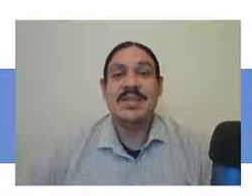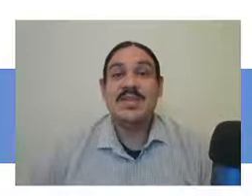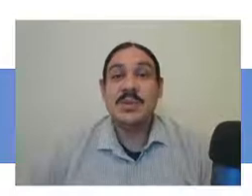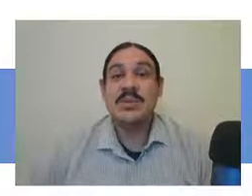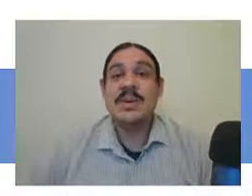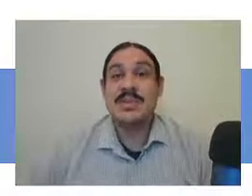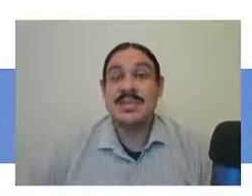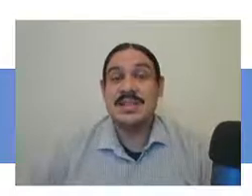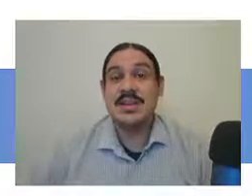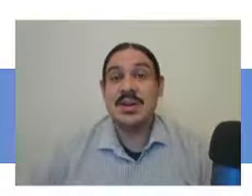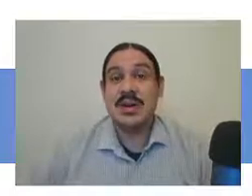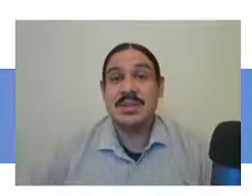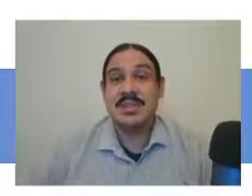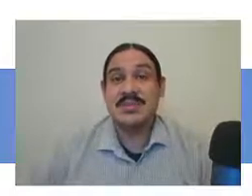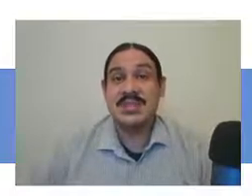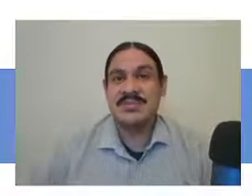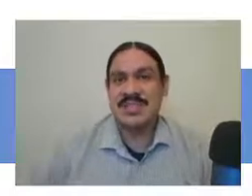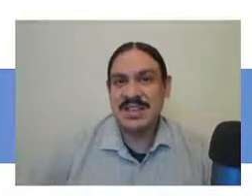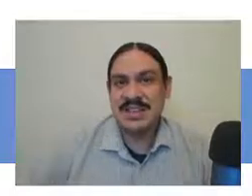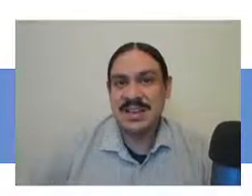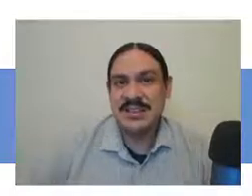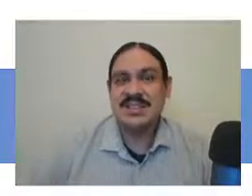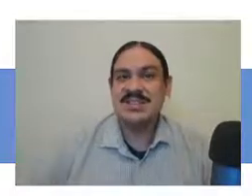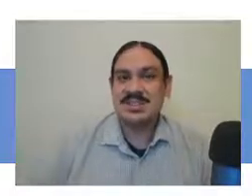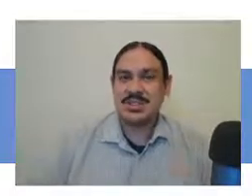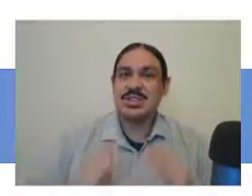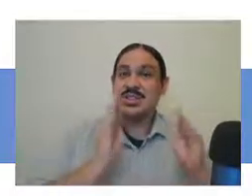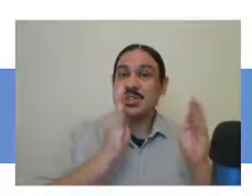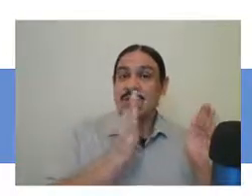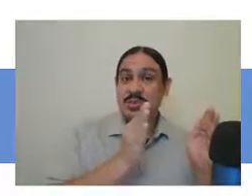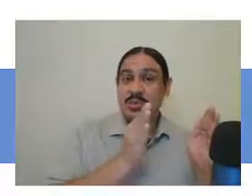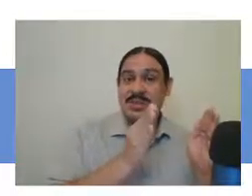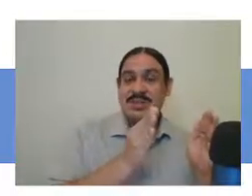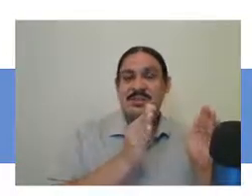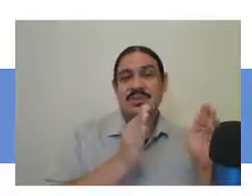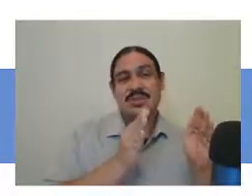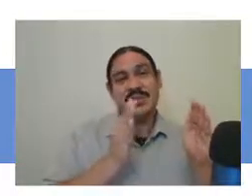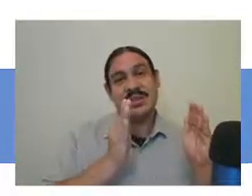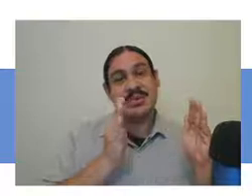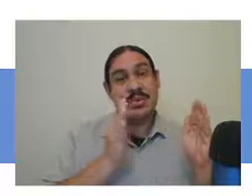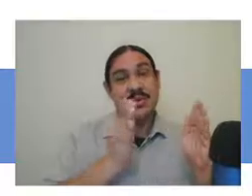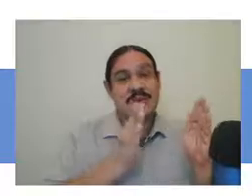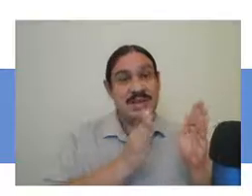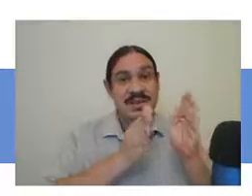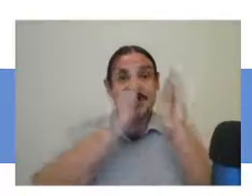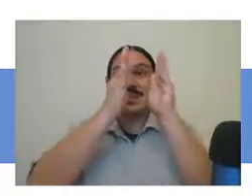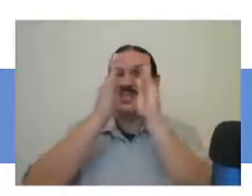this week we have been studying concepts of syntax such as constituents which are then